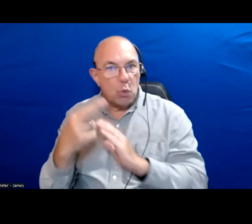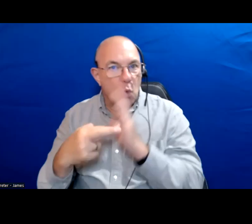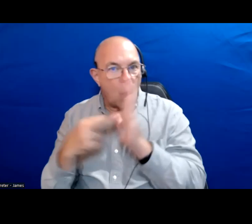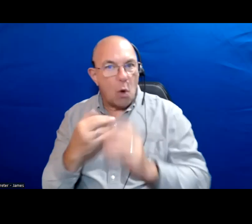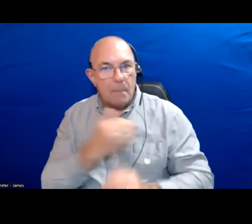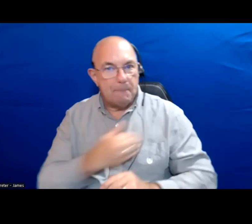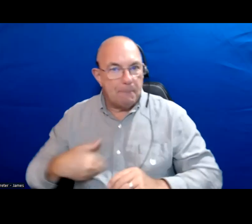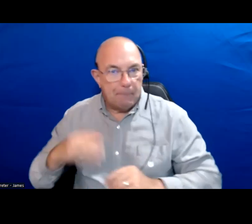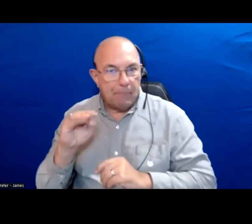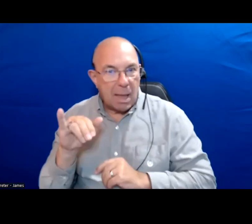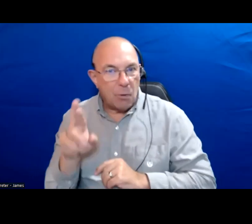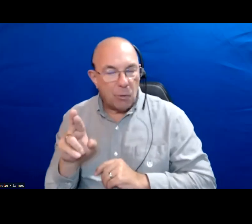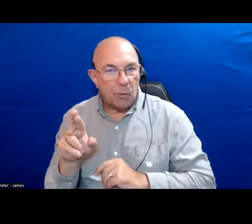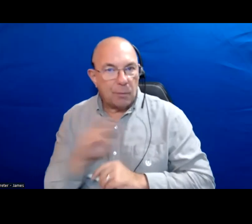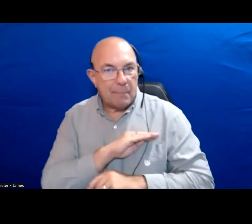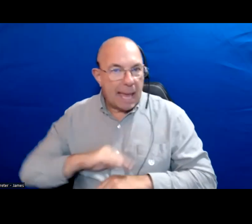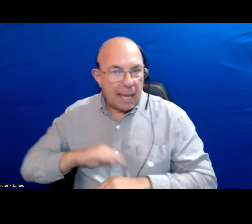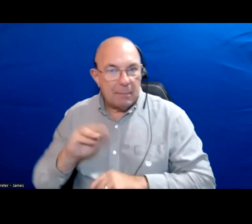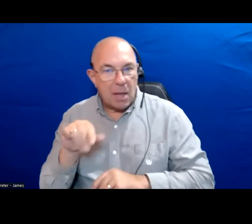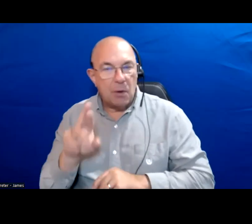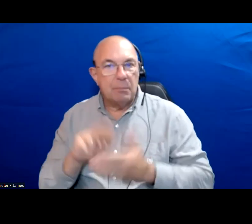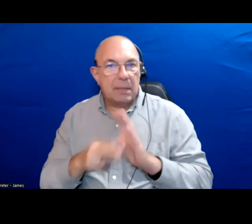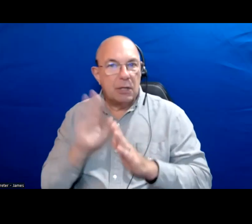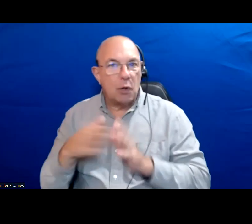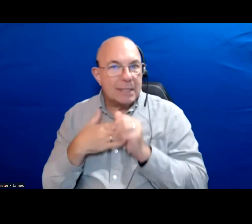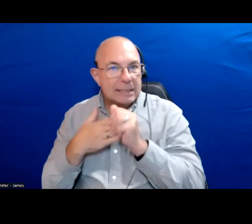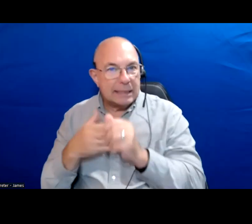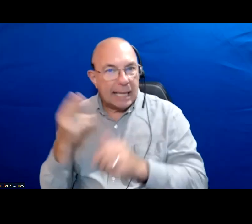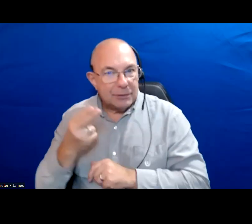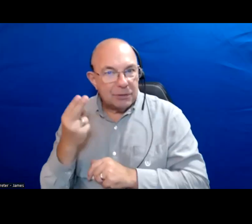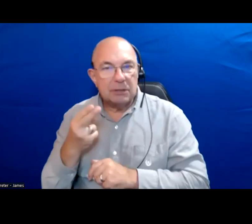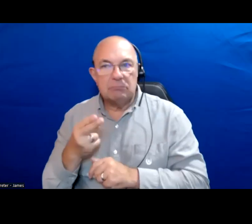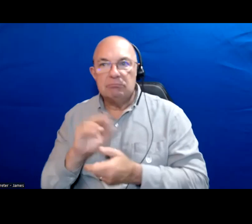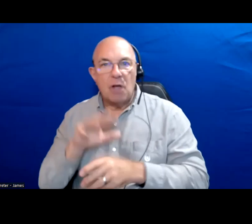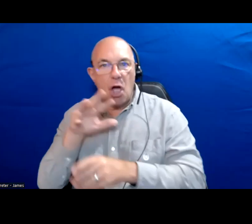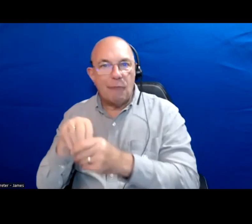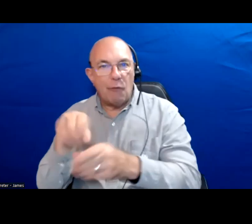I think about leadership history, engagement of different communities.